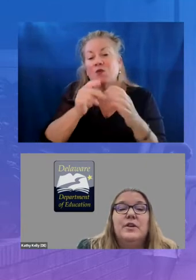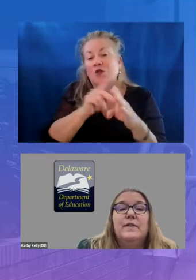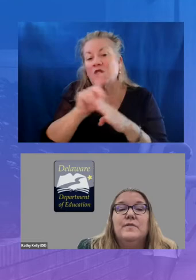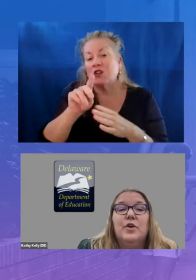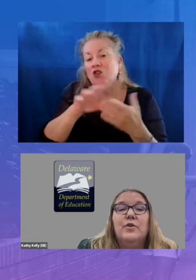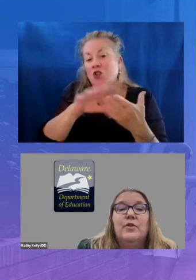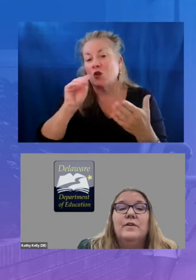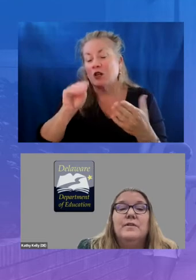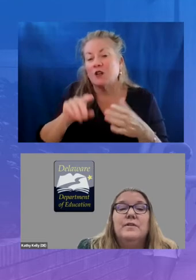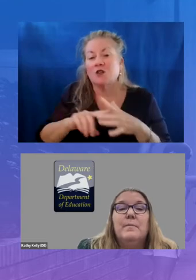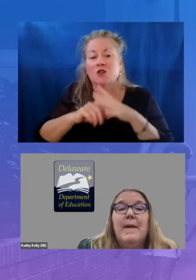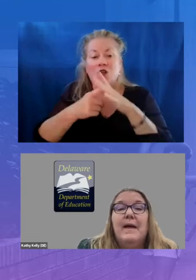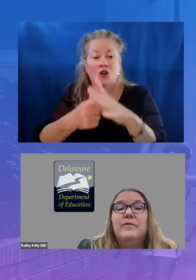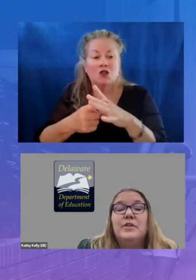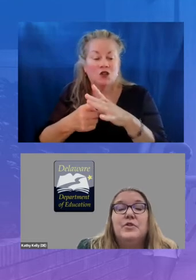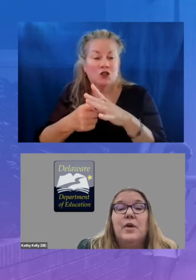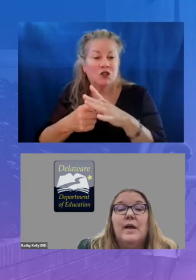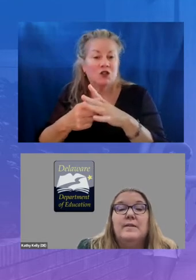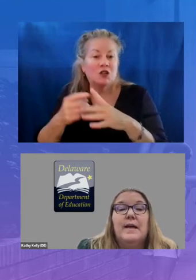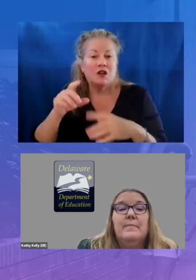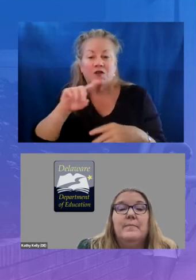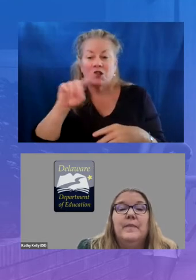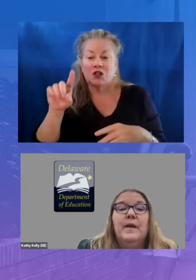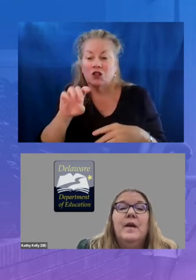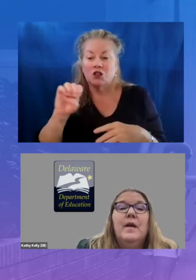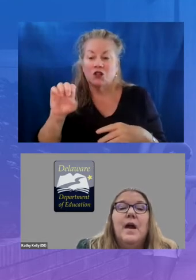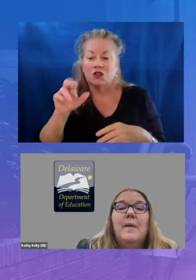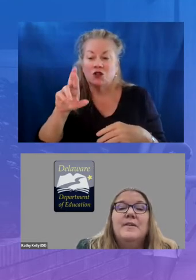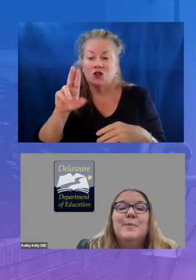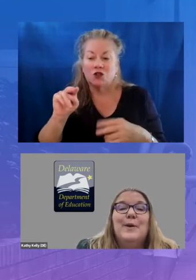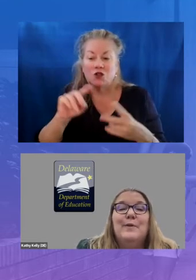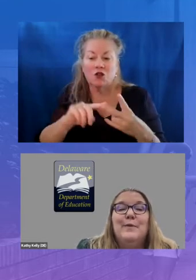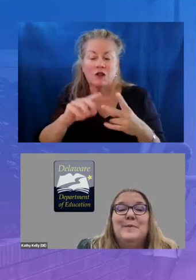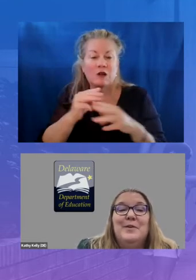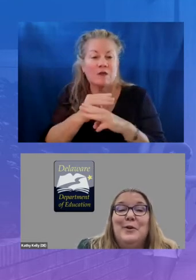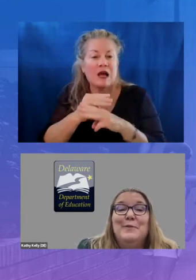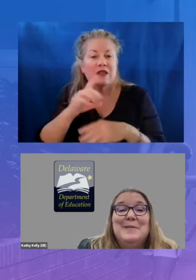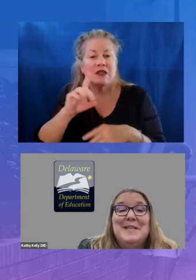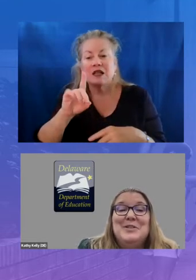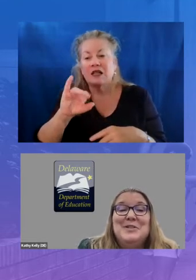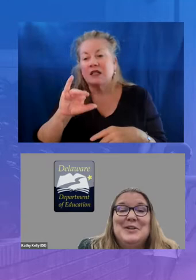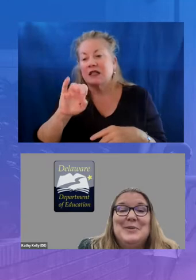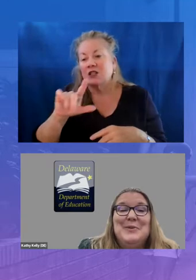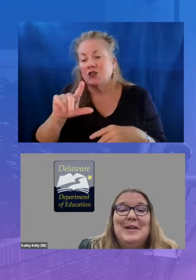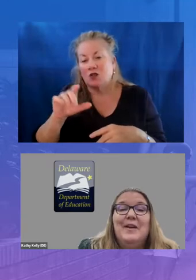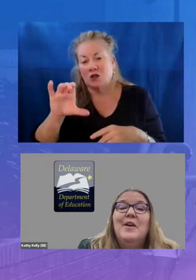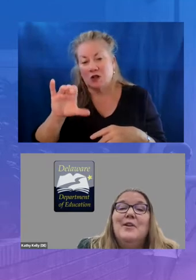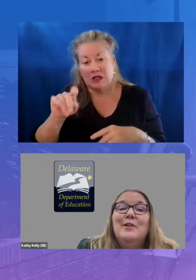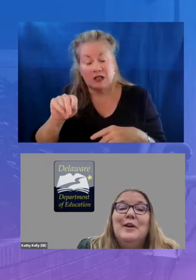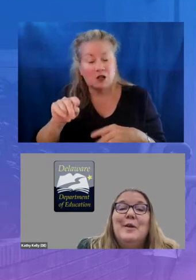of cern math digital content comments we heard from heard from teachers included learning about